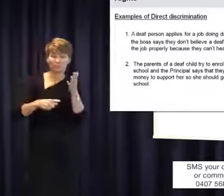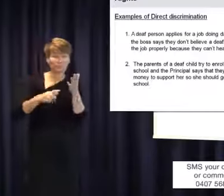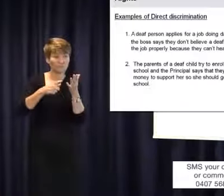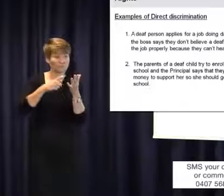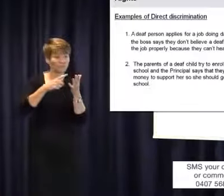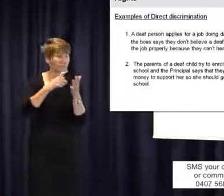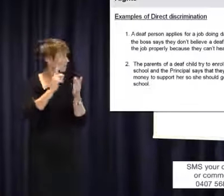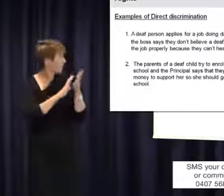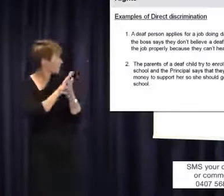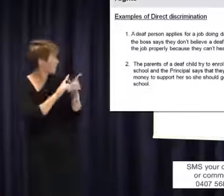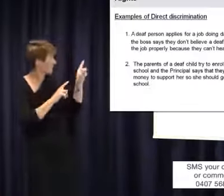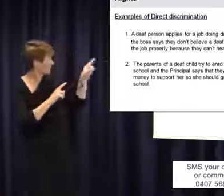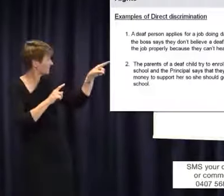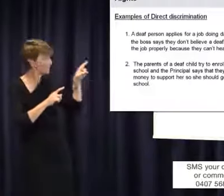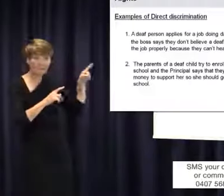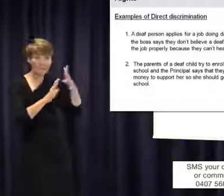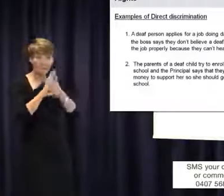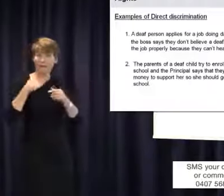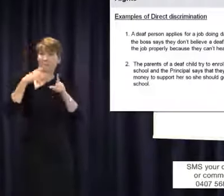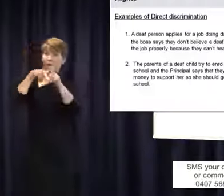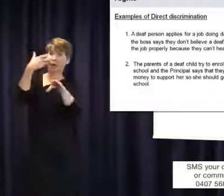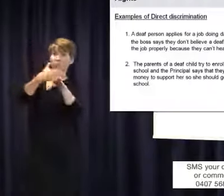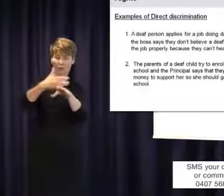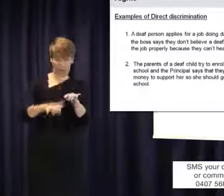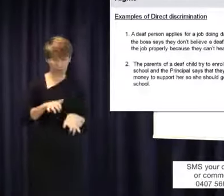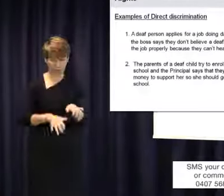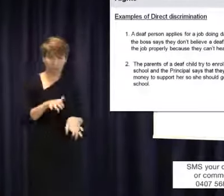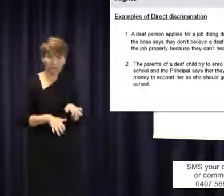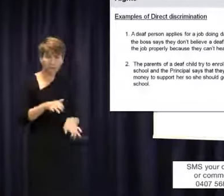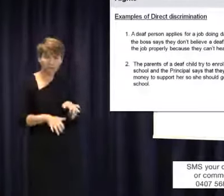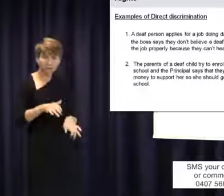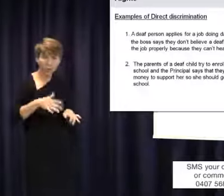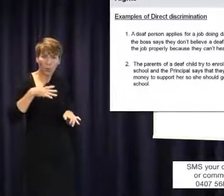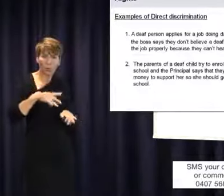a job doing data entry and the boss says they don't believe a deaf person can do the job